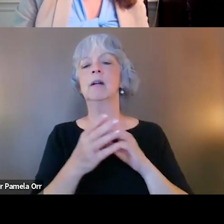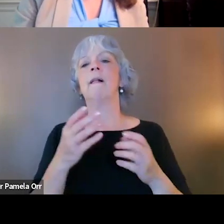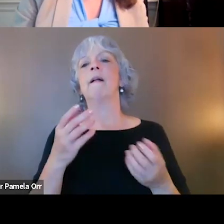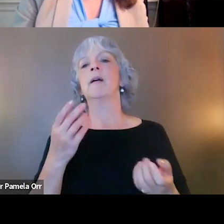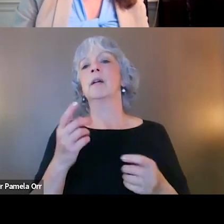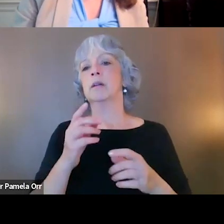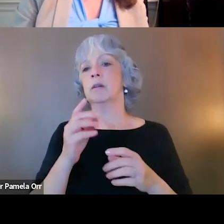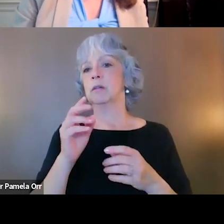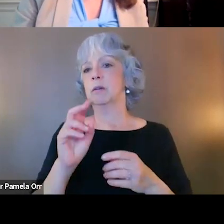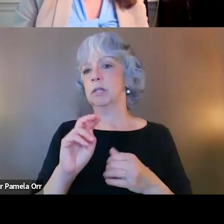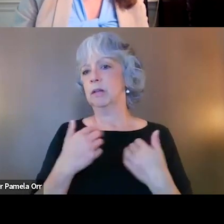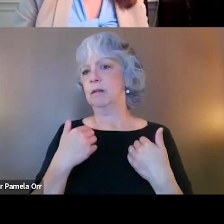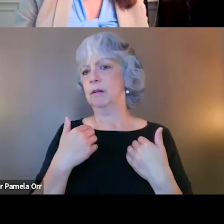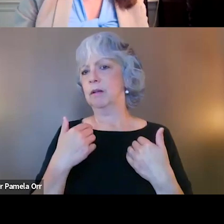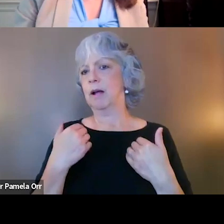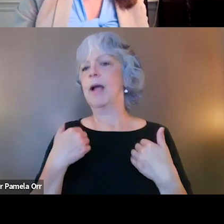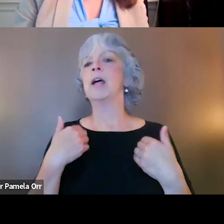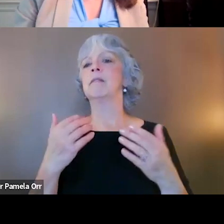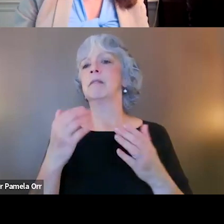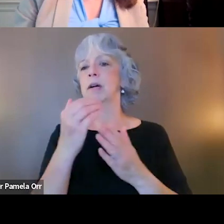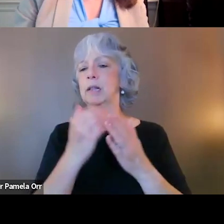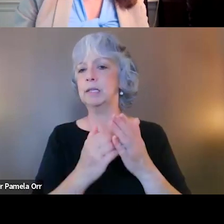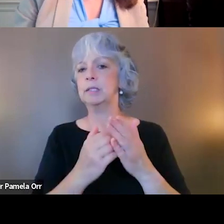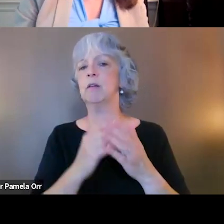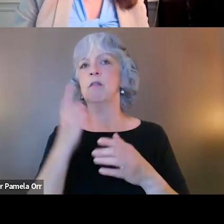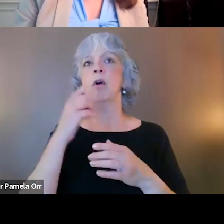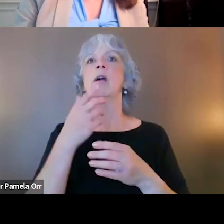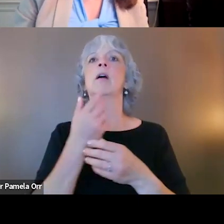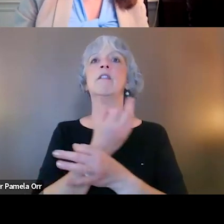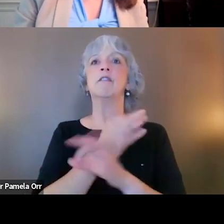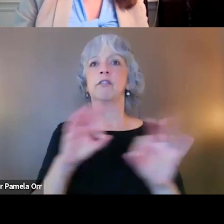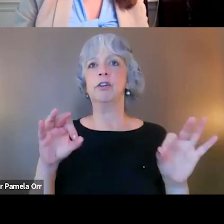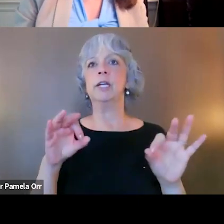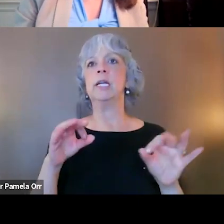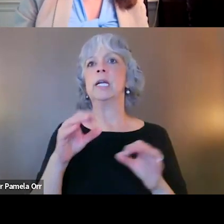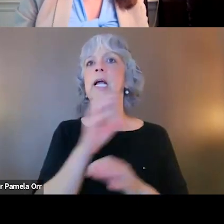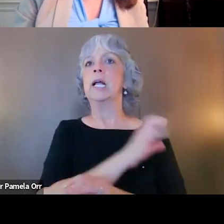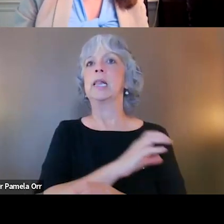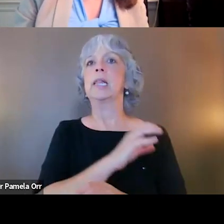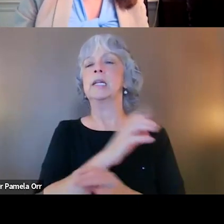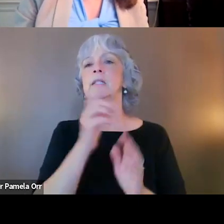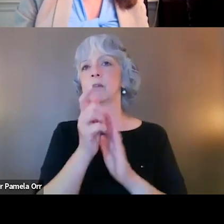but where you can find this free, pro bono legal clinics as well as legal organizations